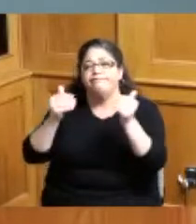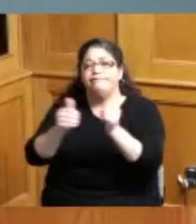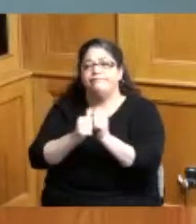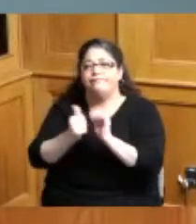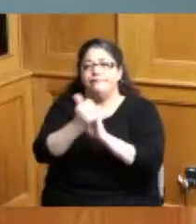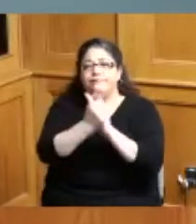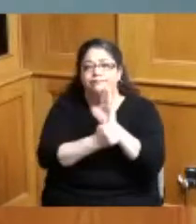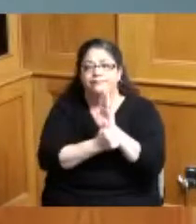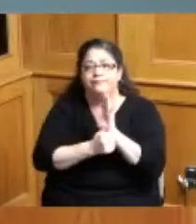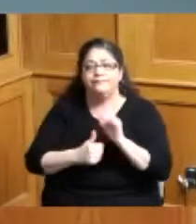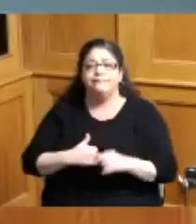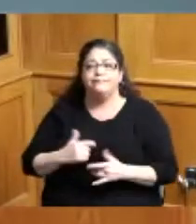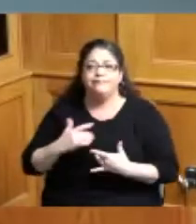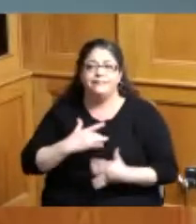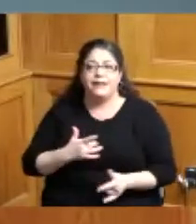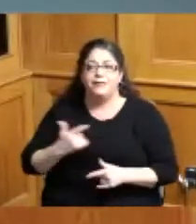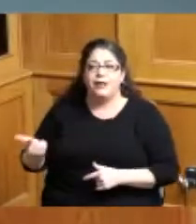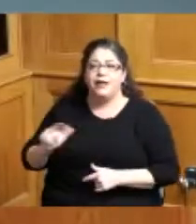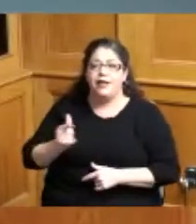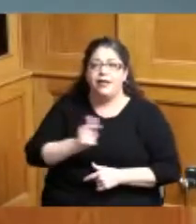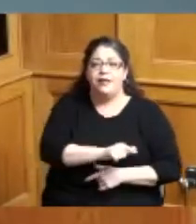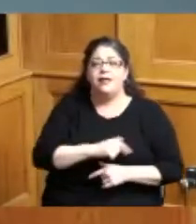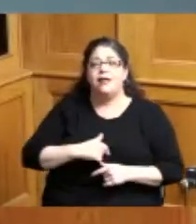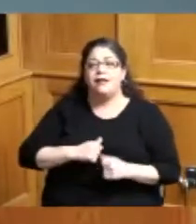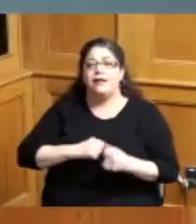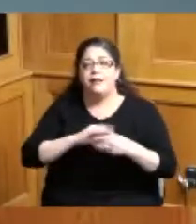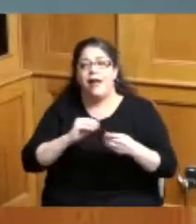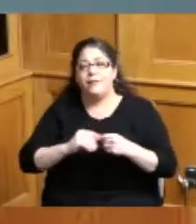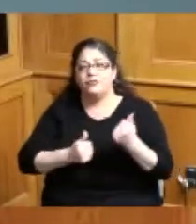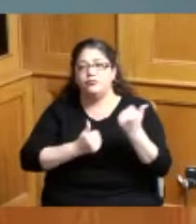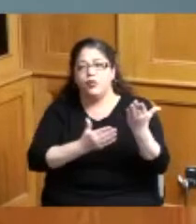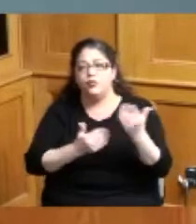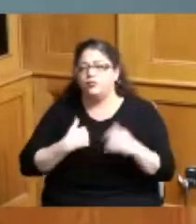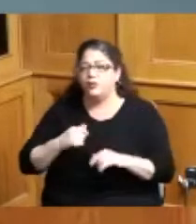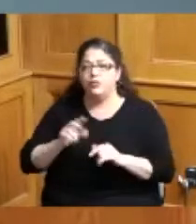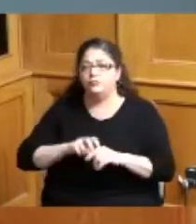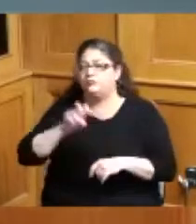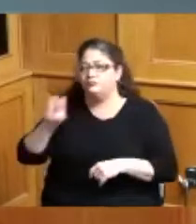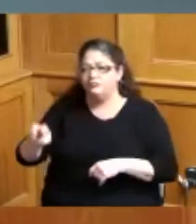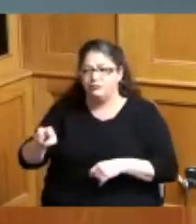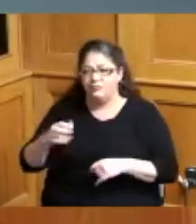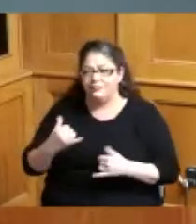Commissioners will give their comments and motions and we're not going to do that yet but I'm going